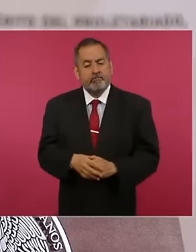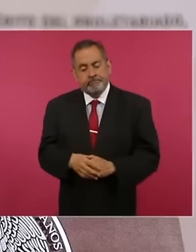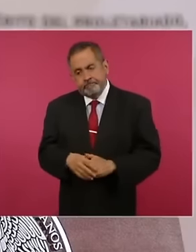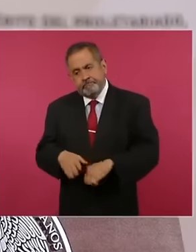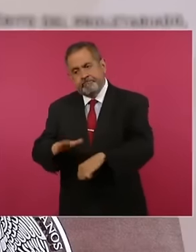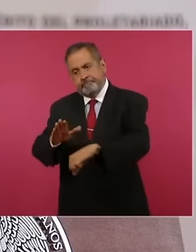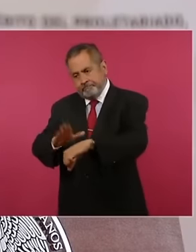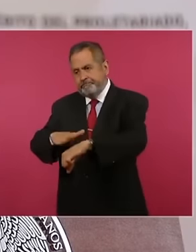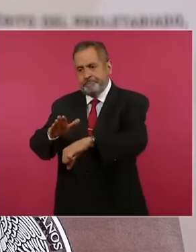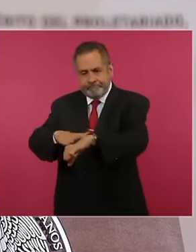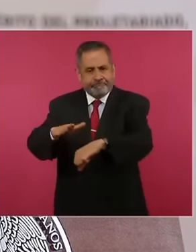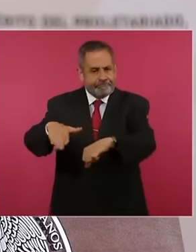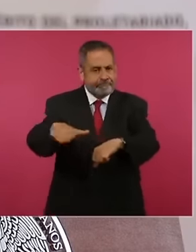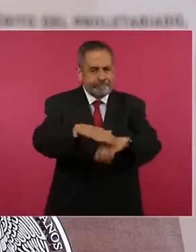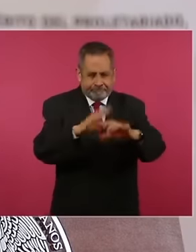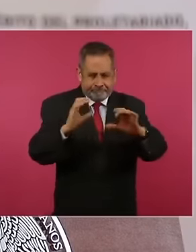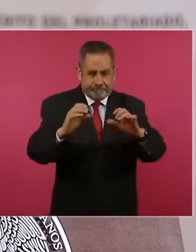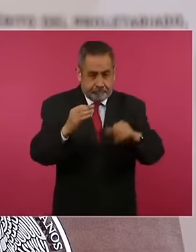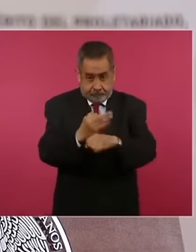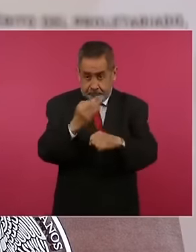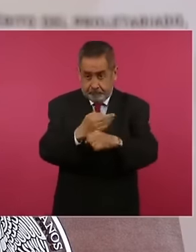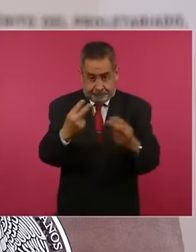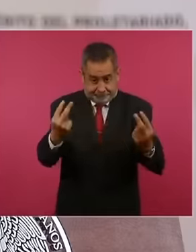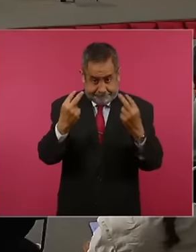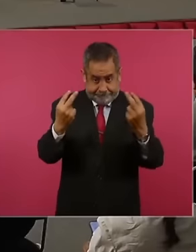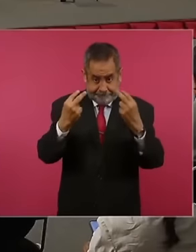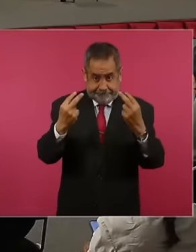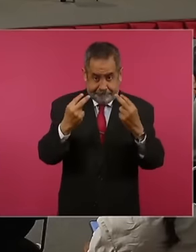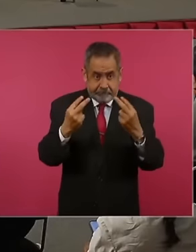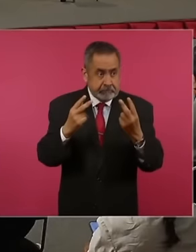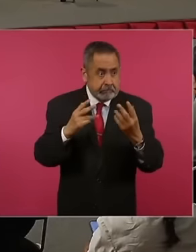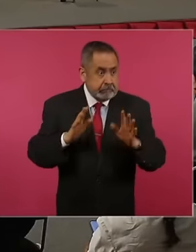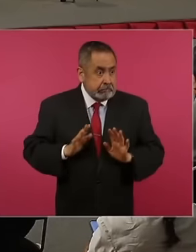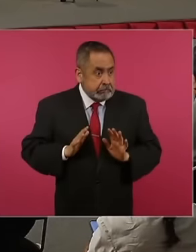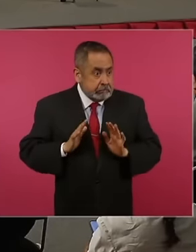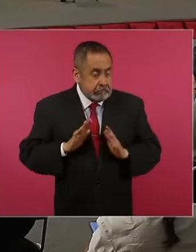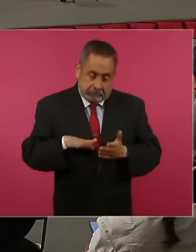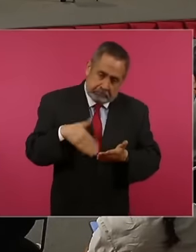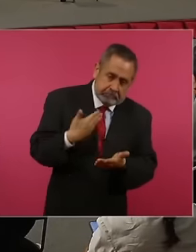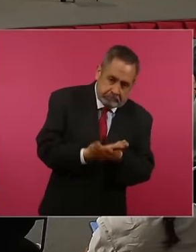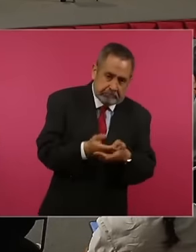everyone who is watching this broadcast not to fall for the scams that are promoted on